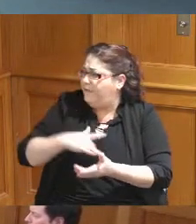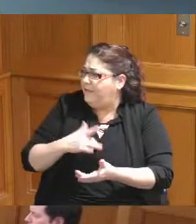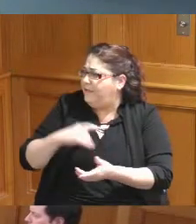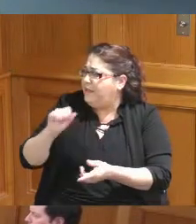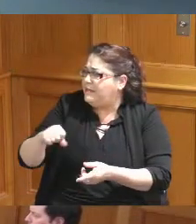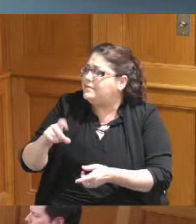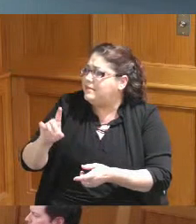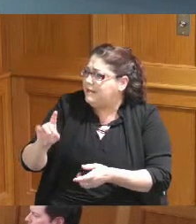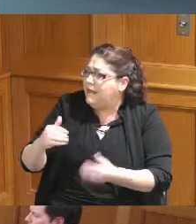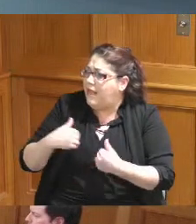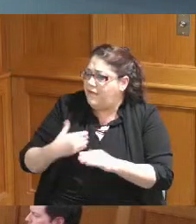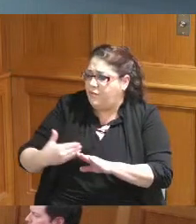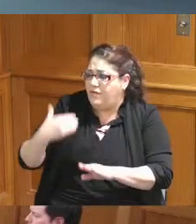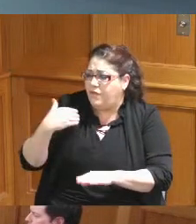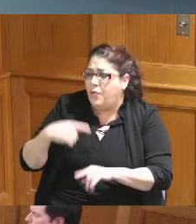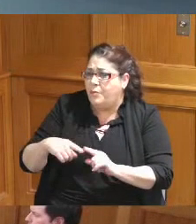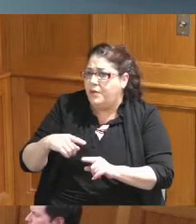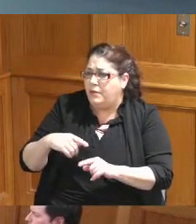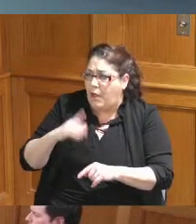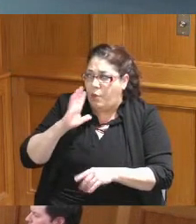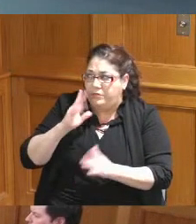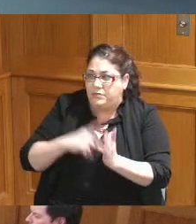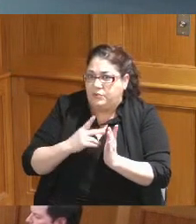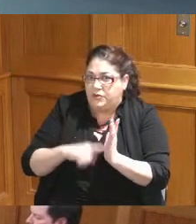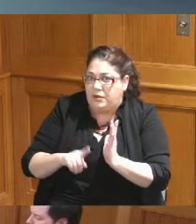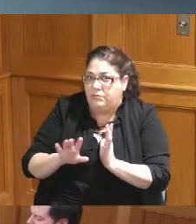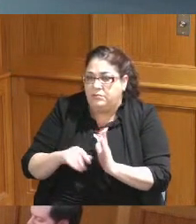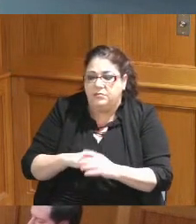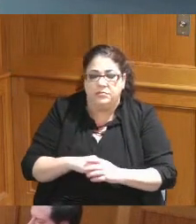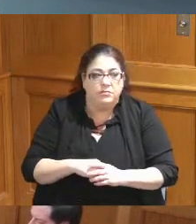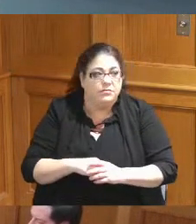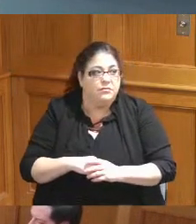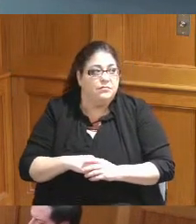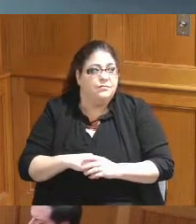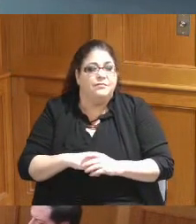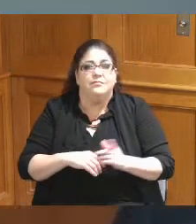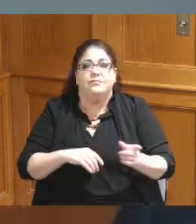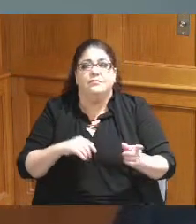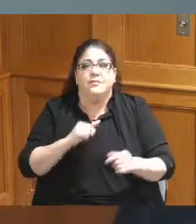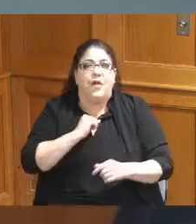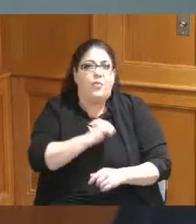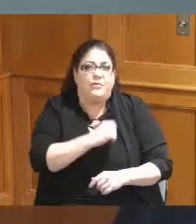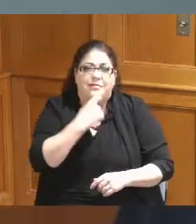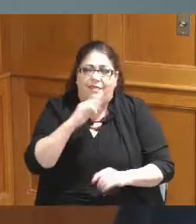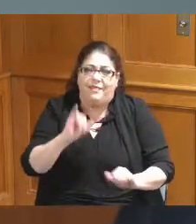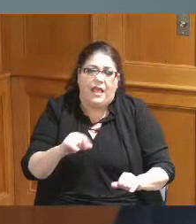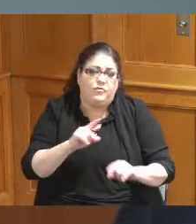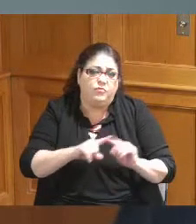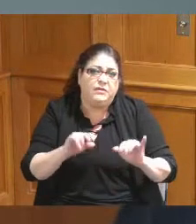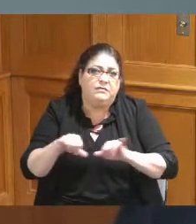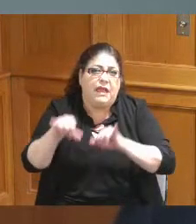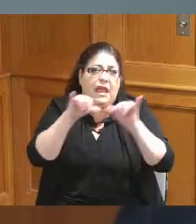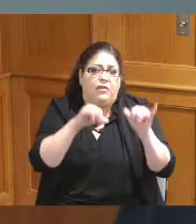I'll but I'll follow up on that okay it's pretty standard for departments to have one every year so